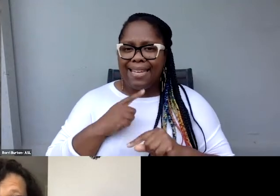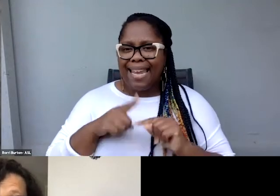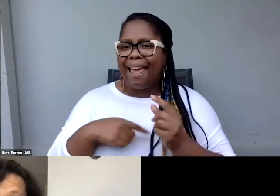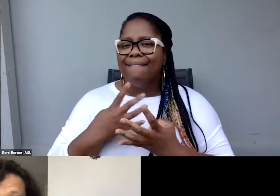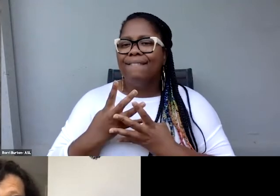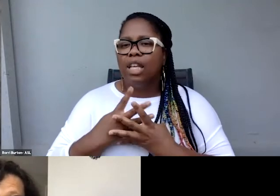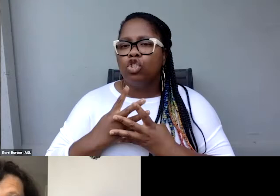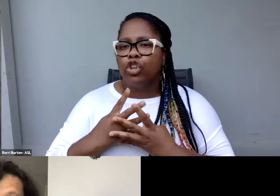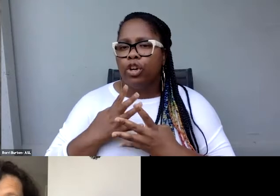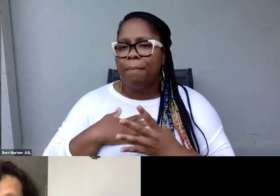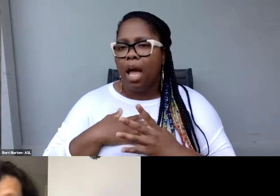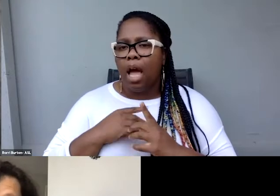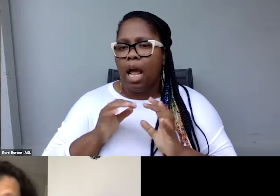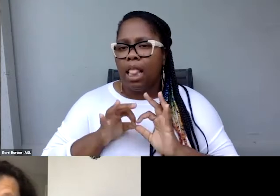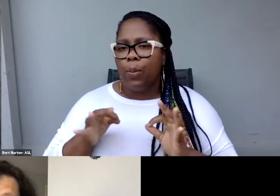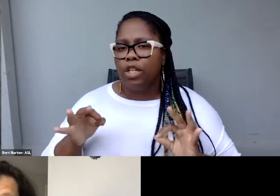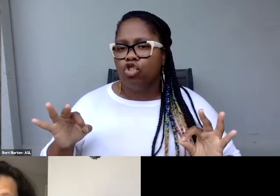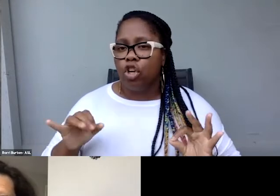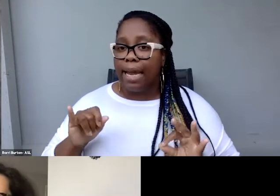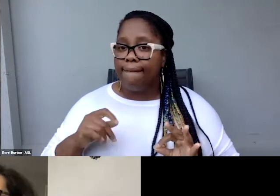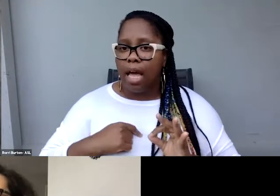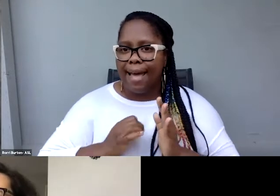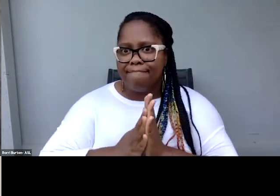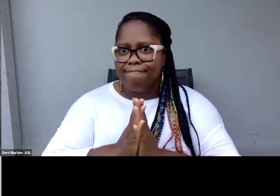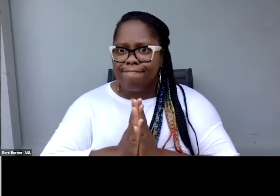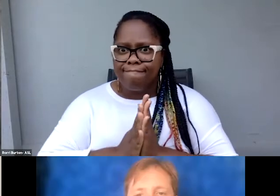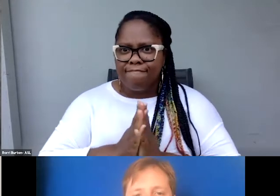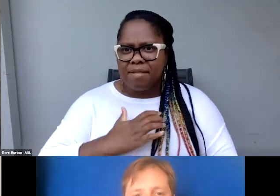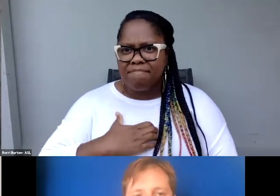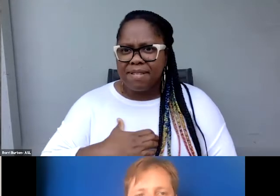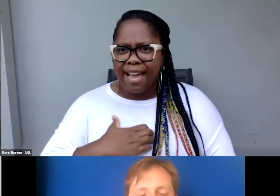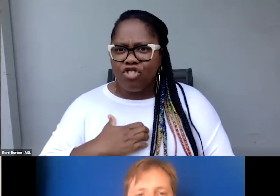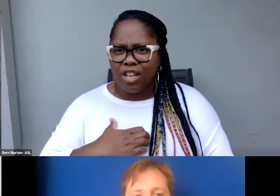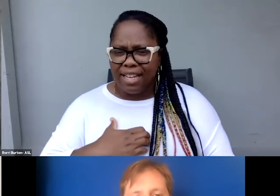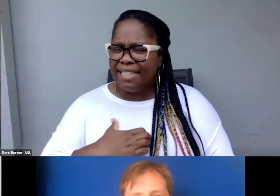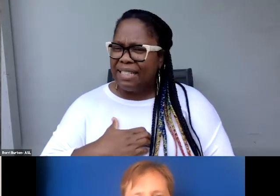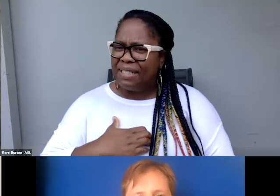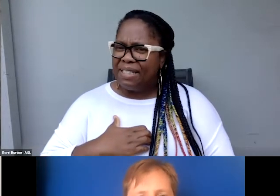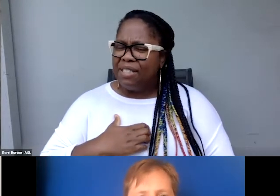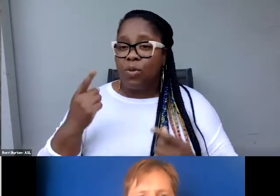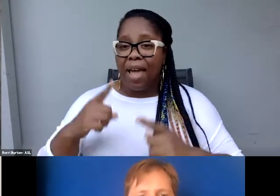I want to say if I'm really passionate about it. And so at our annual meetings,